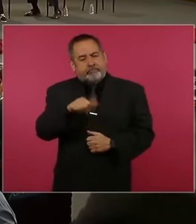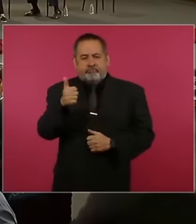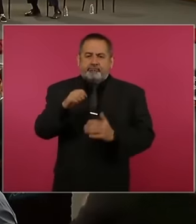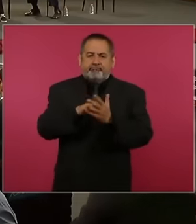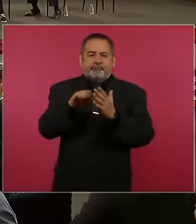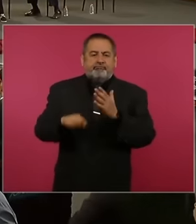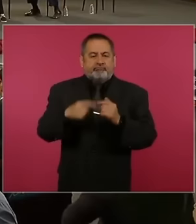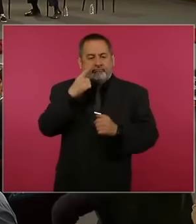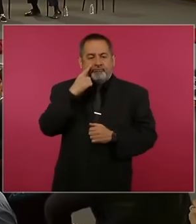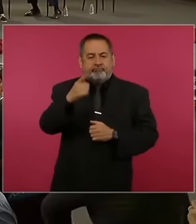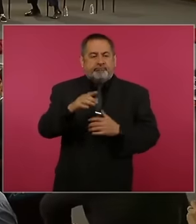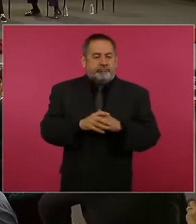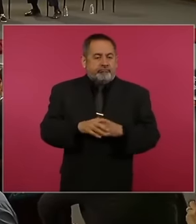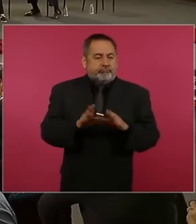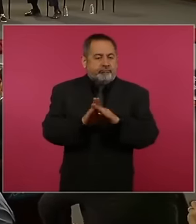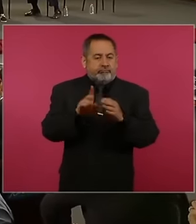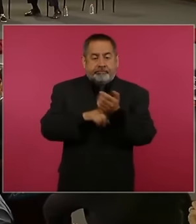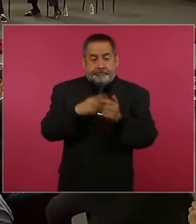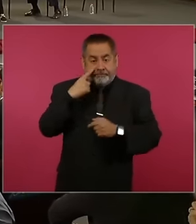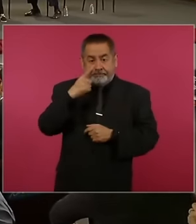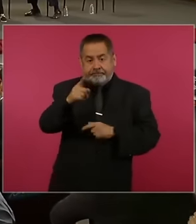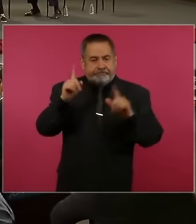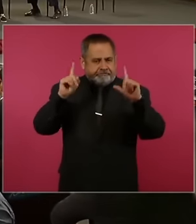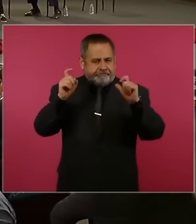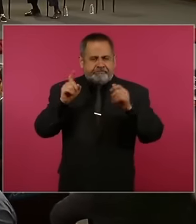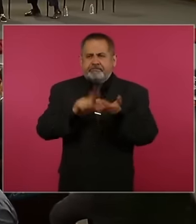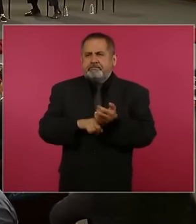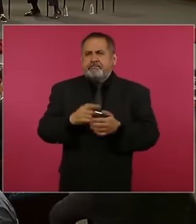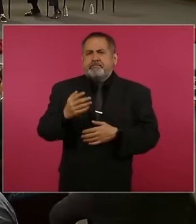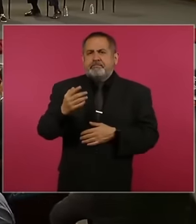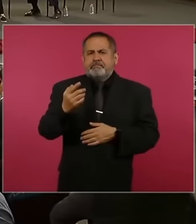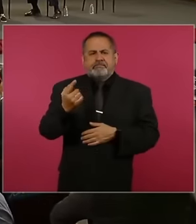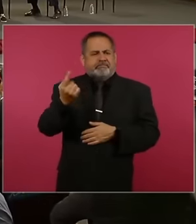of an eruption This is a photo of an eclipse from the beginning of the last century, see this